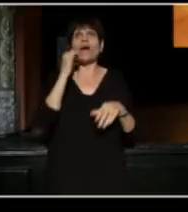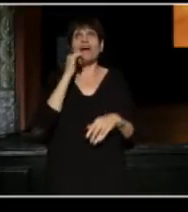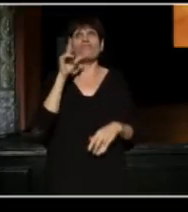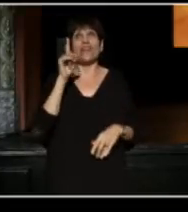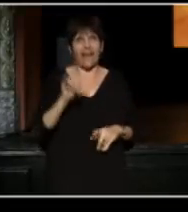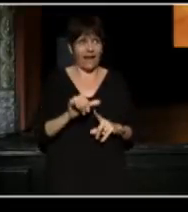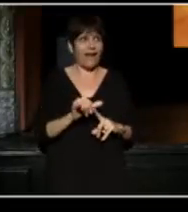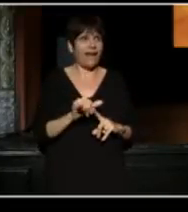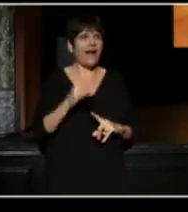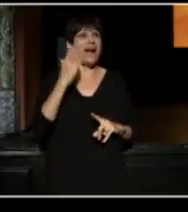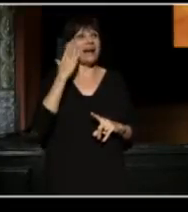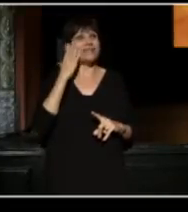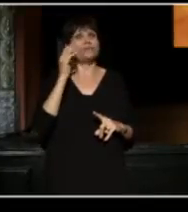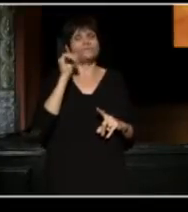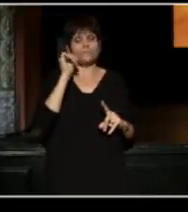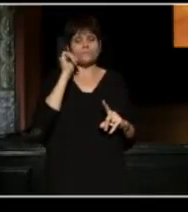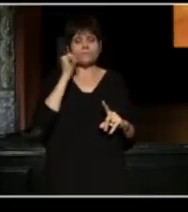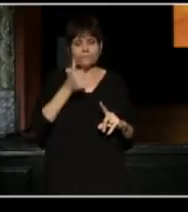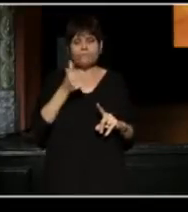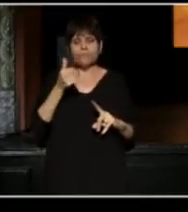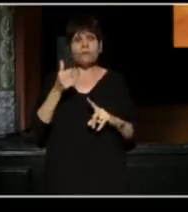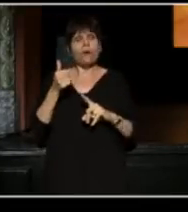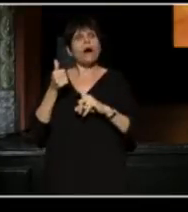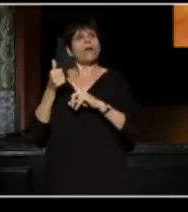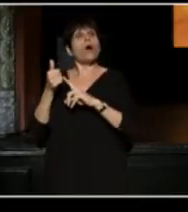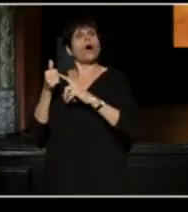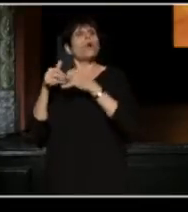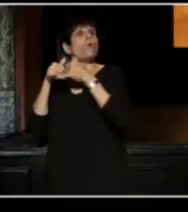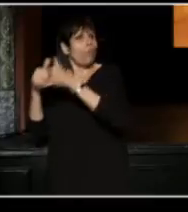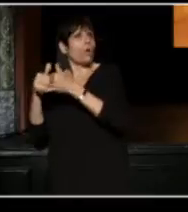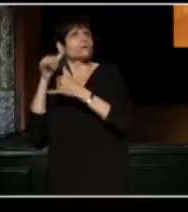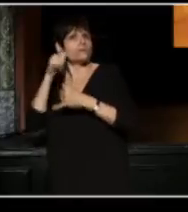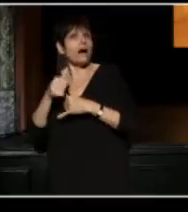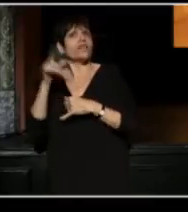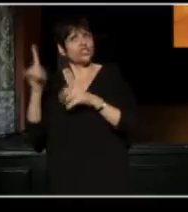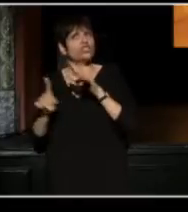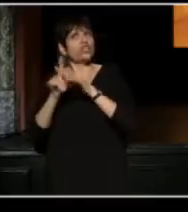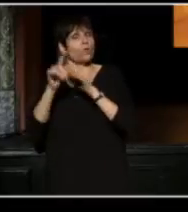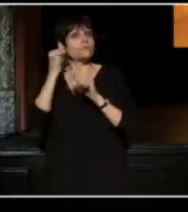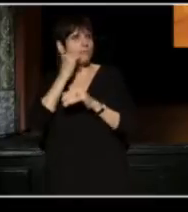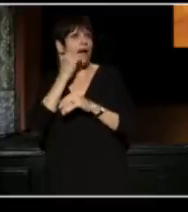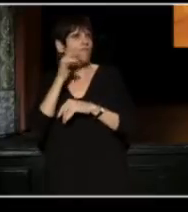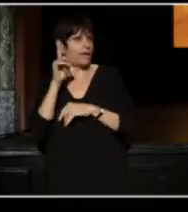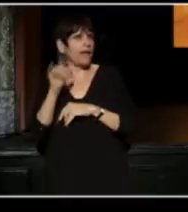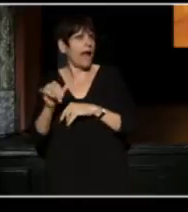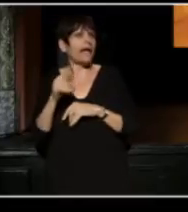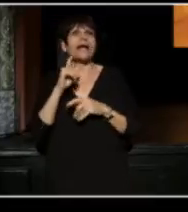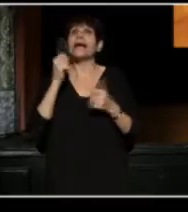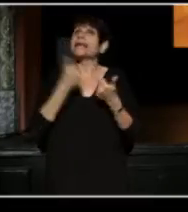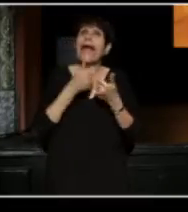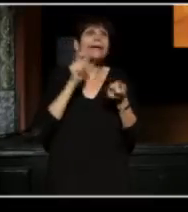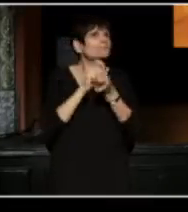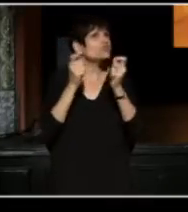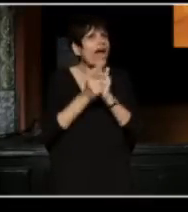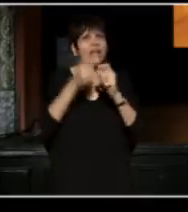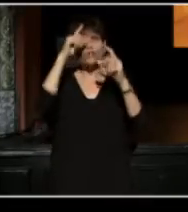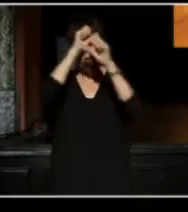I know tomorrow [L...]'s going to receive an acknowledgment, and I know she shows up everyday, not to game change or to have vision.